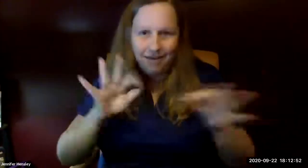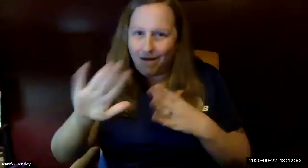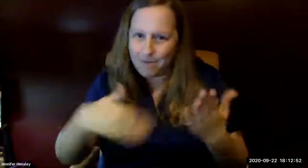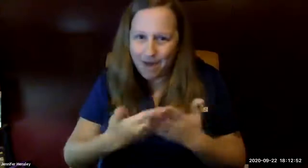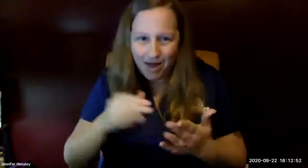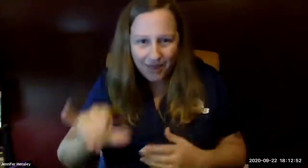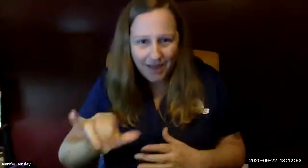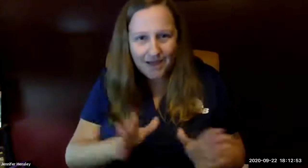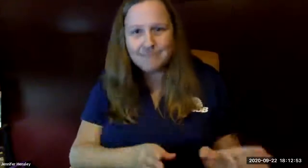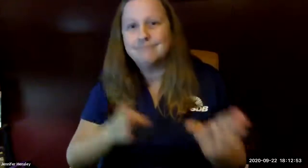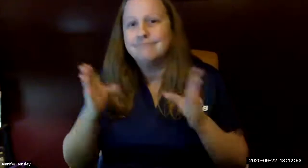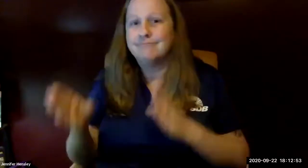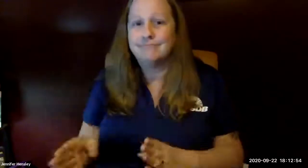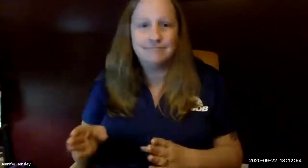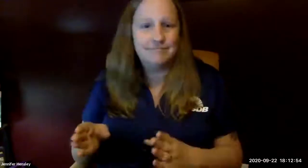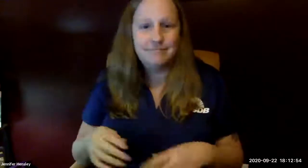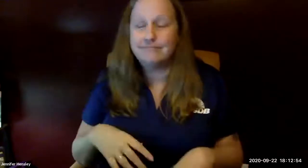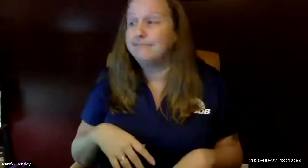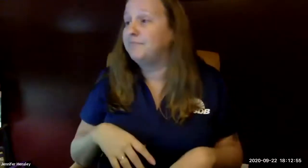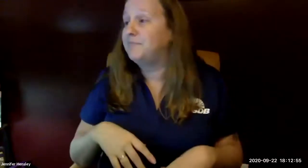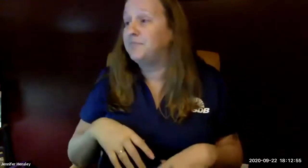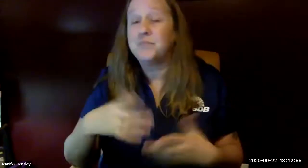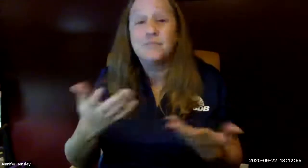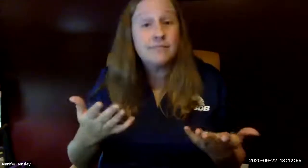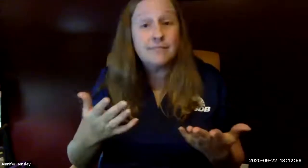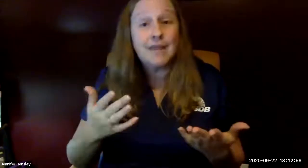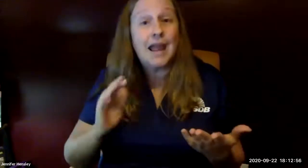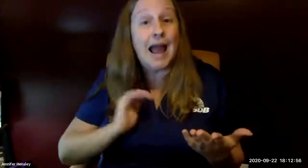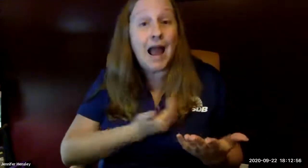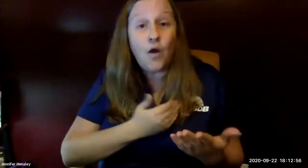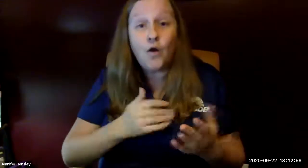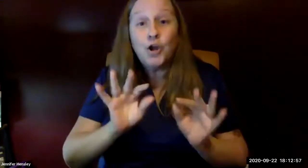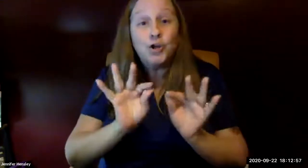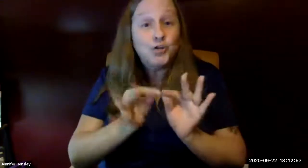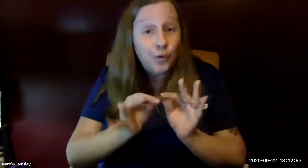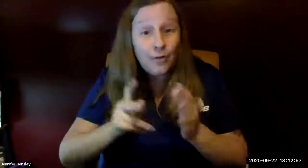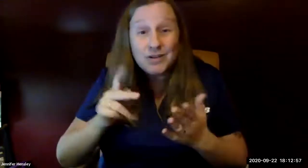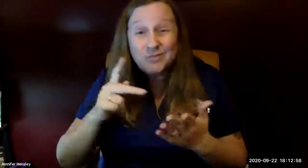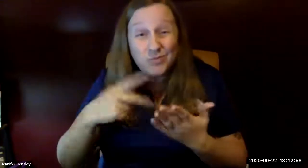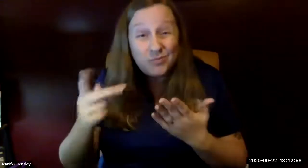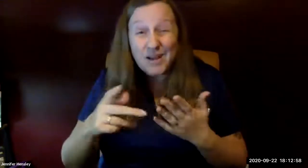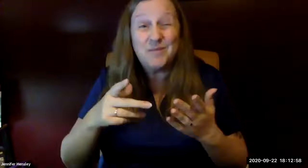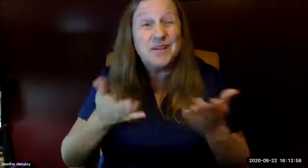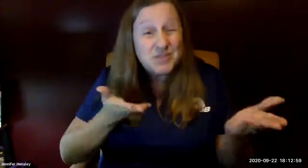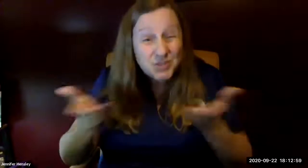fully 100 online and chrissy